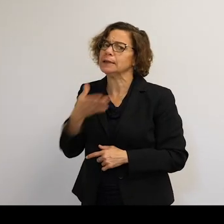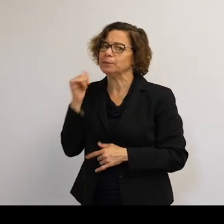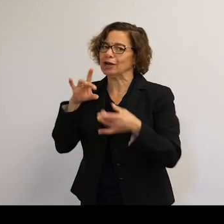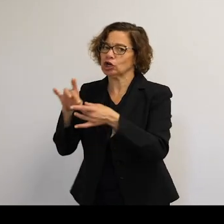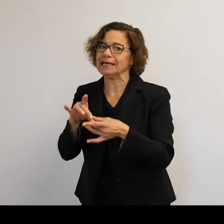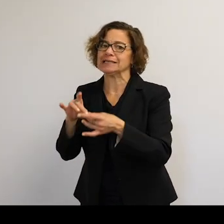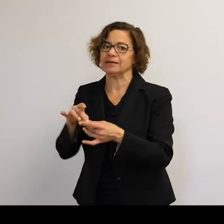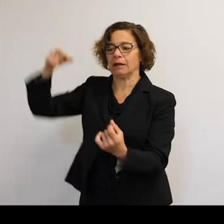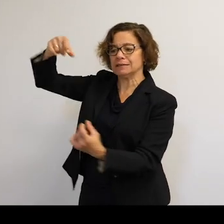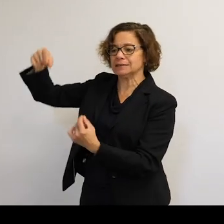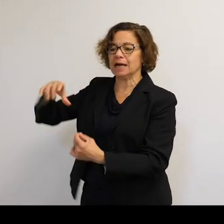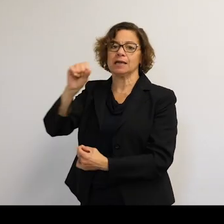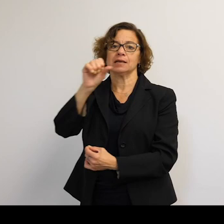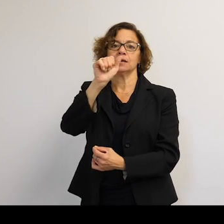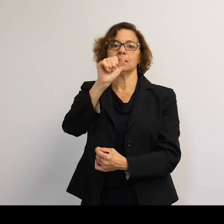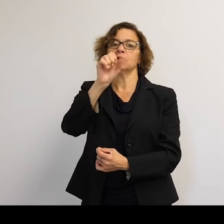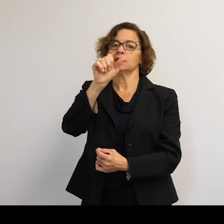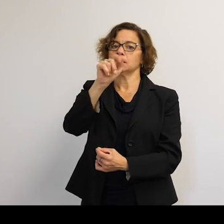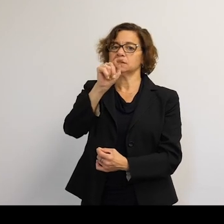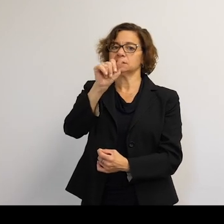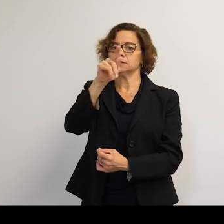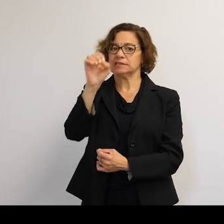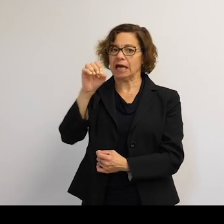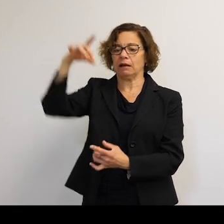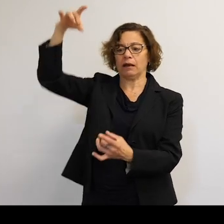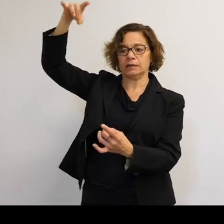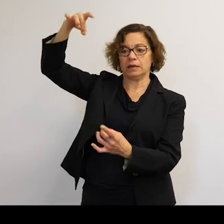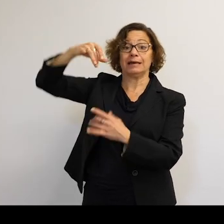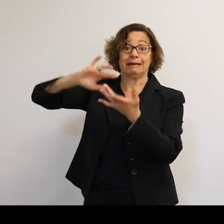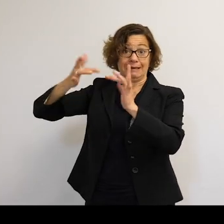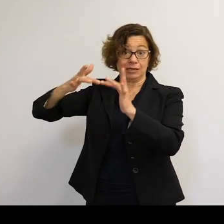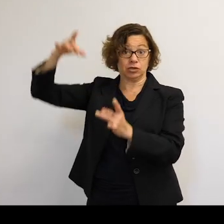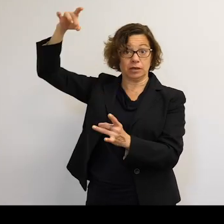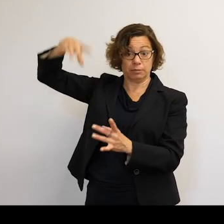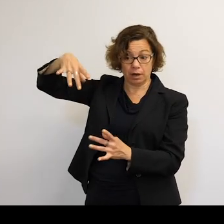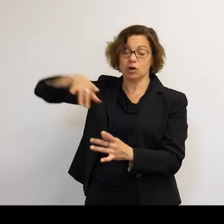And a satellite-based internet system would offer this. It would offer a real benefit to humanity,